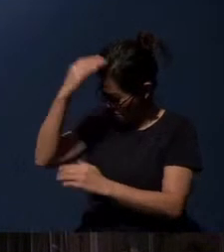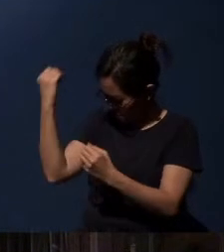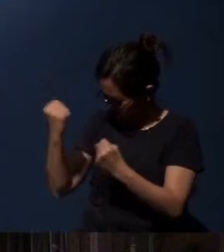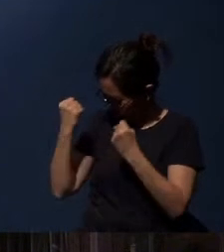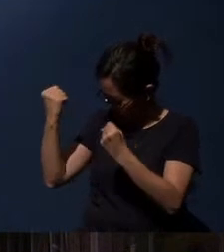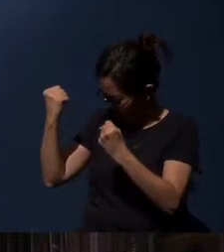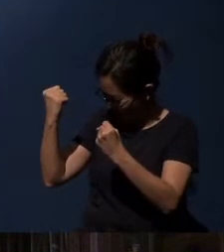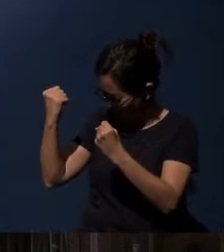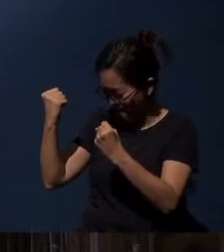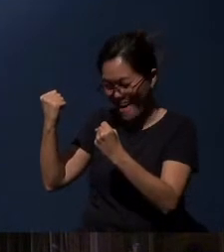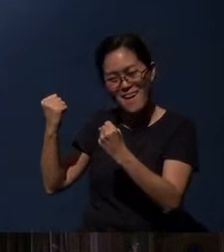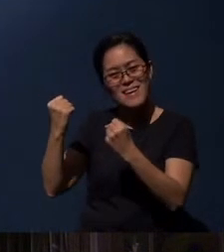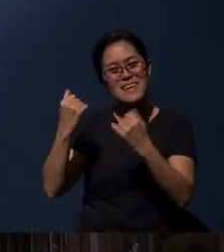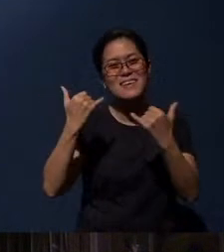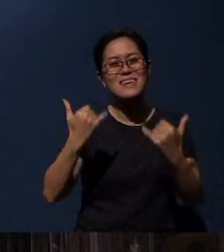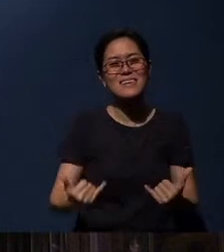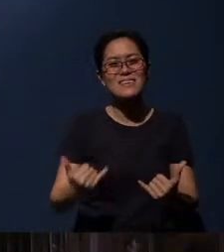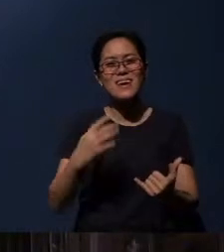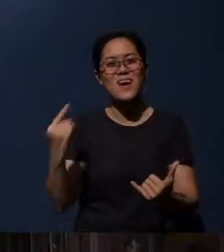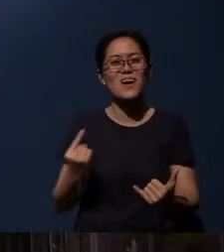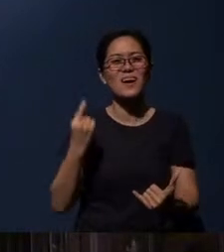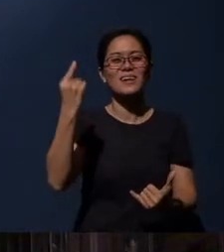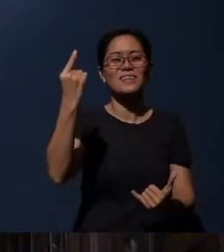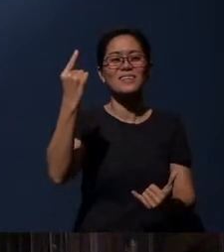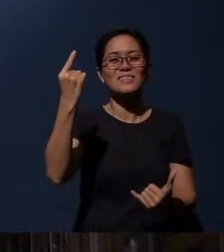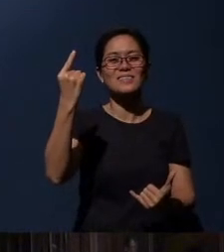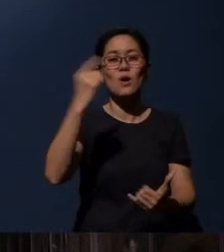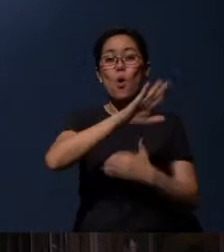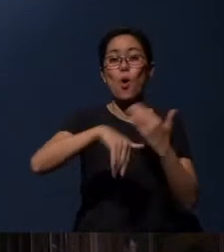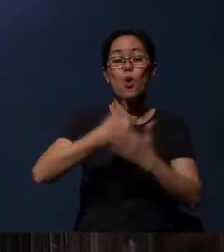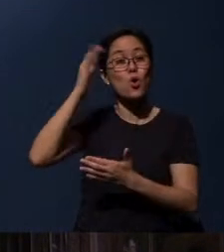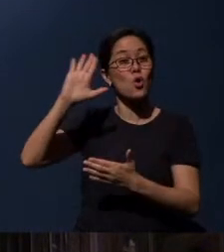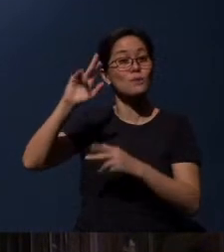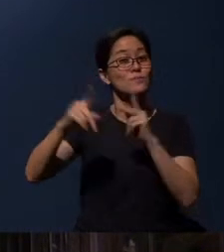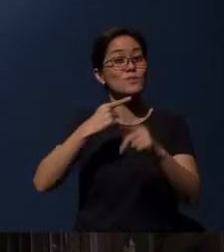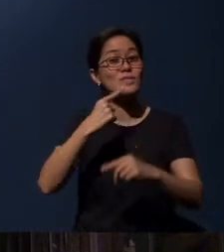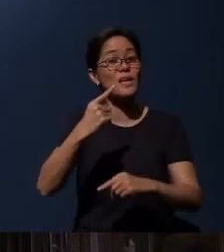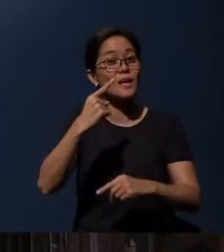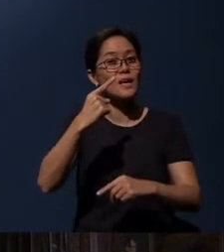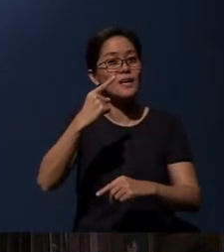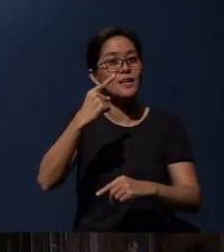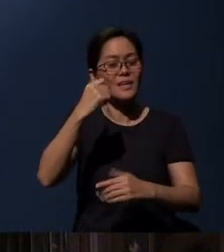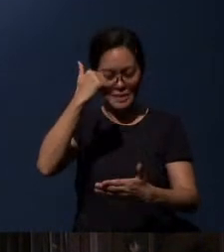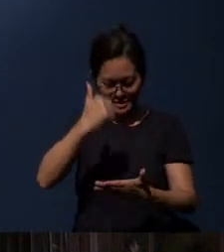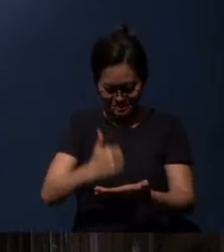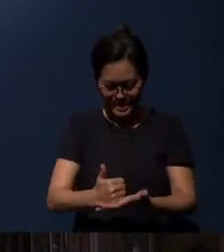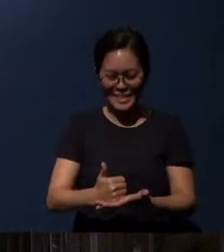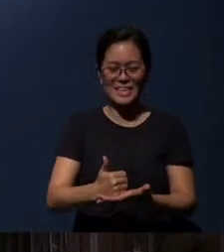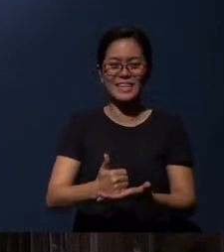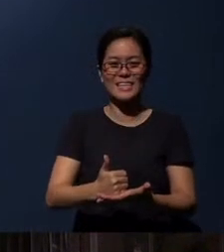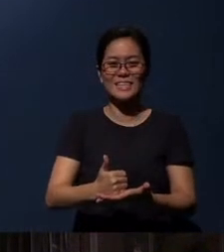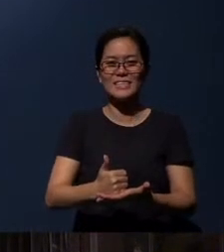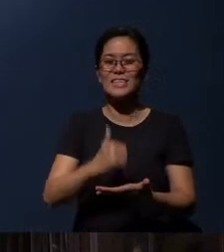both now and forever. And all God's people say, "Amen". Amen.